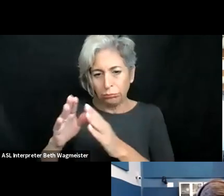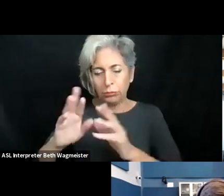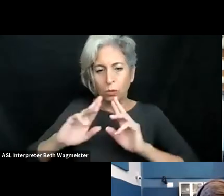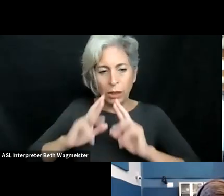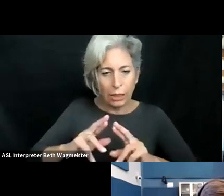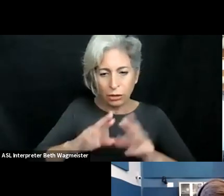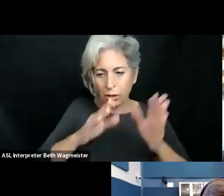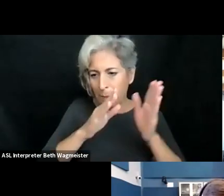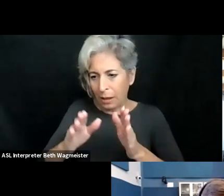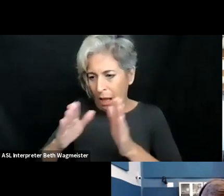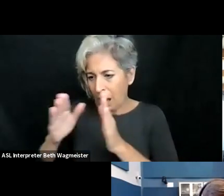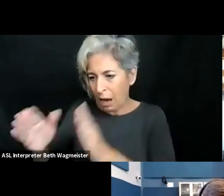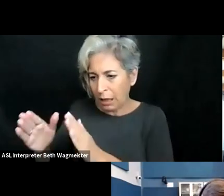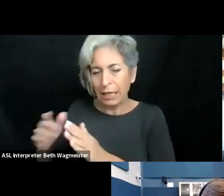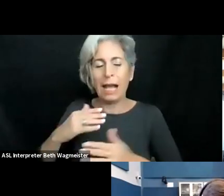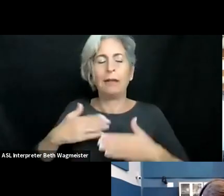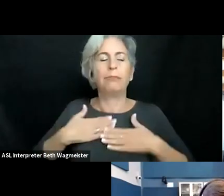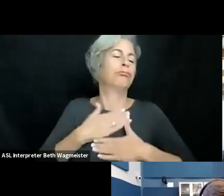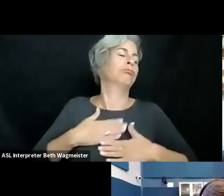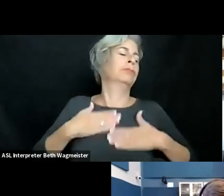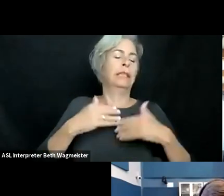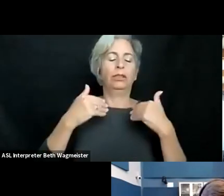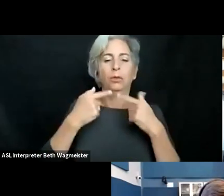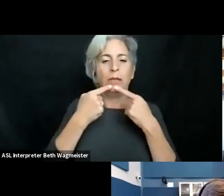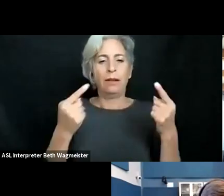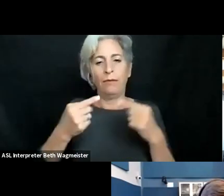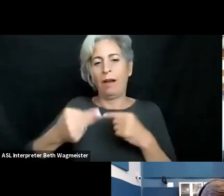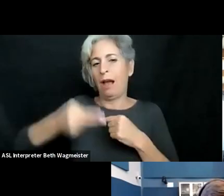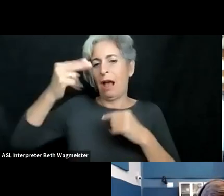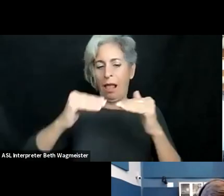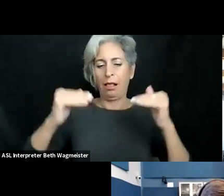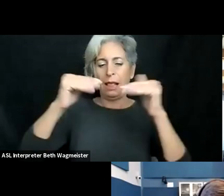technological environment is. And this needs according